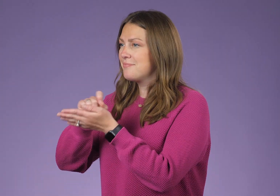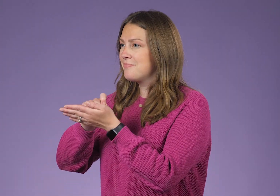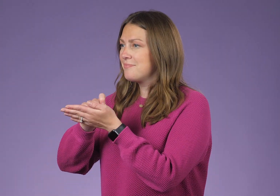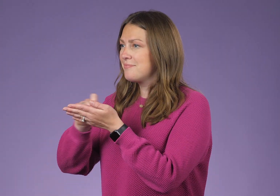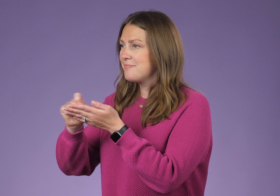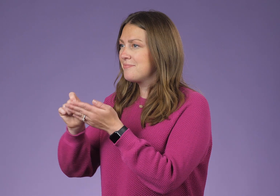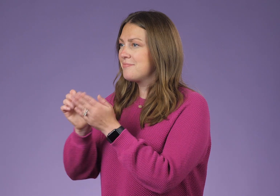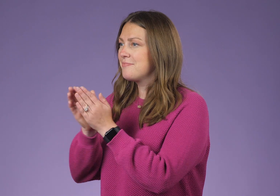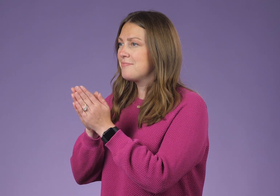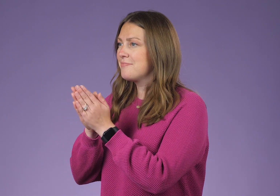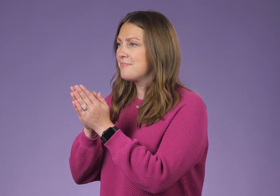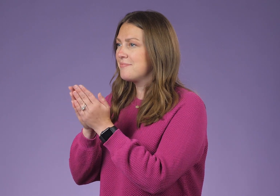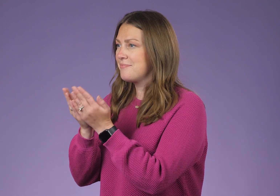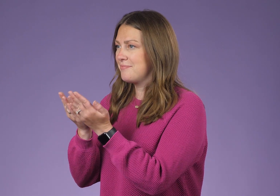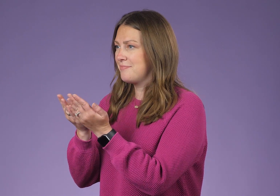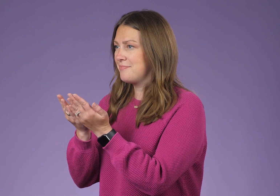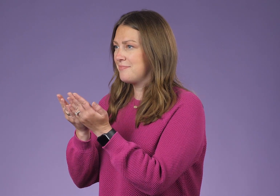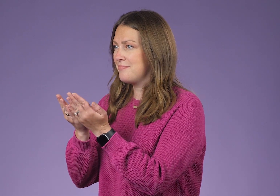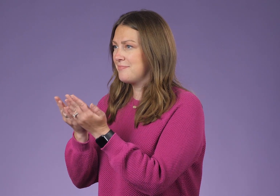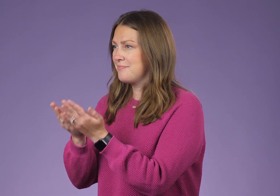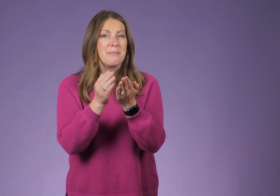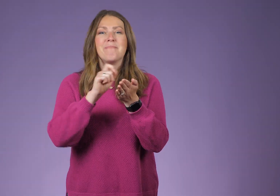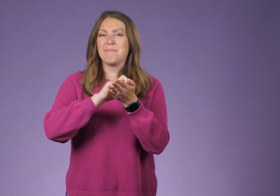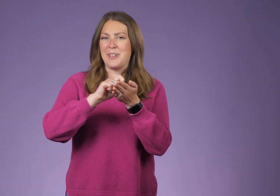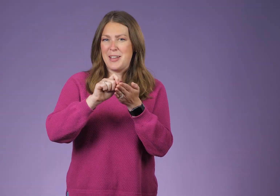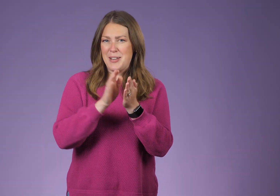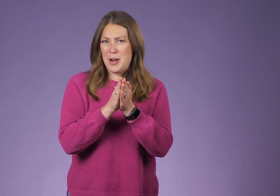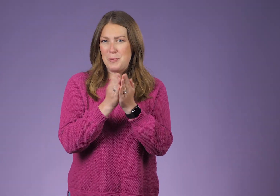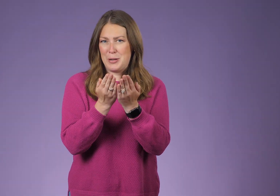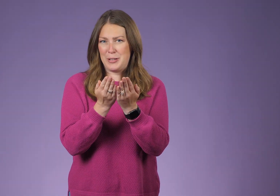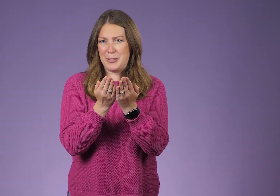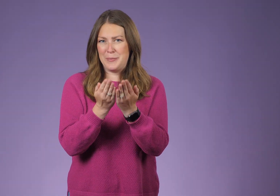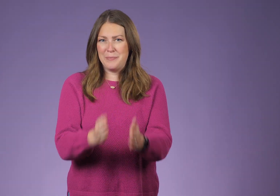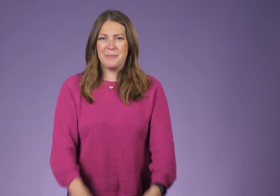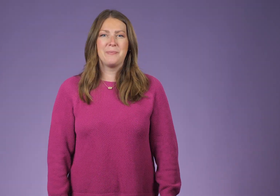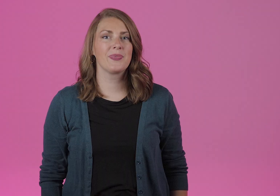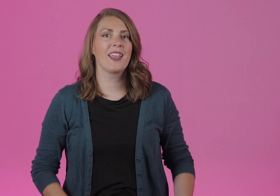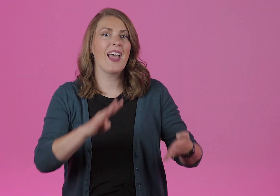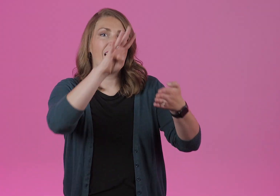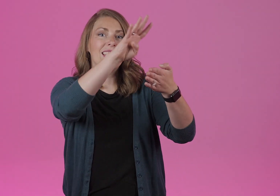It's like writing down and book. Notebook.